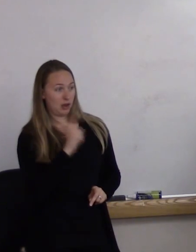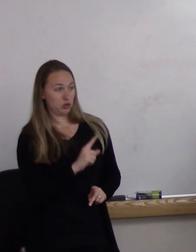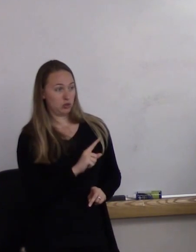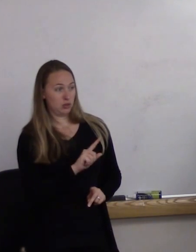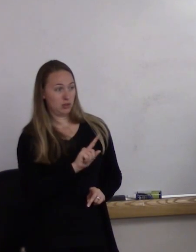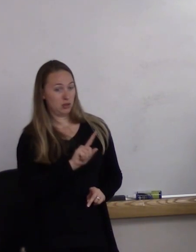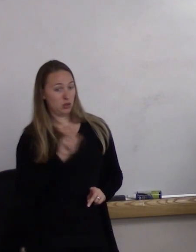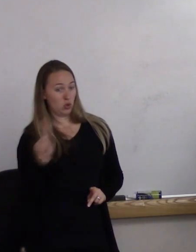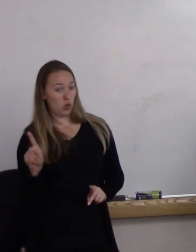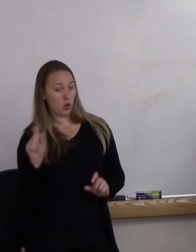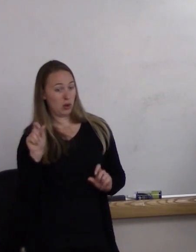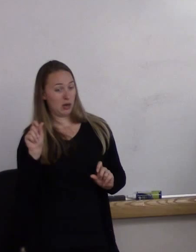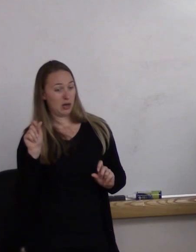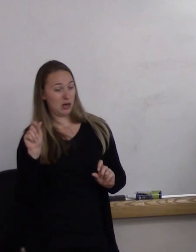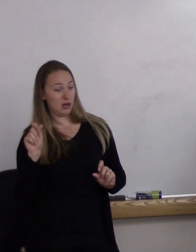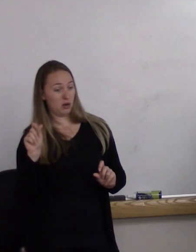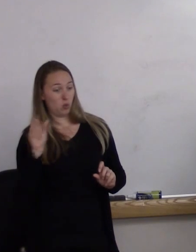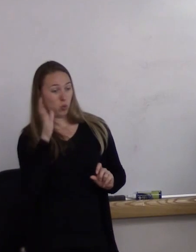gets the sexual reassignment?